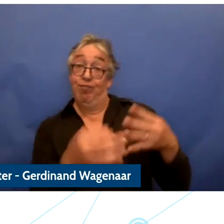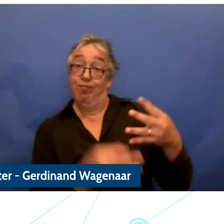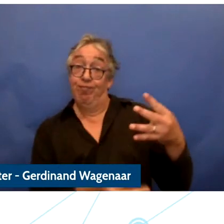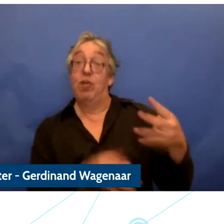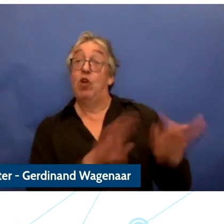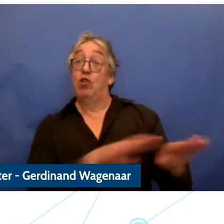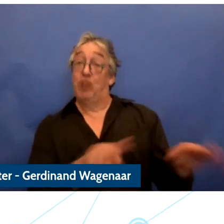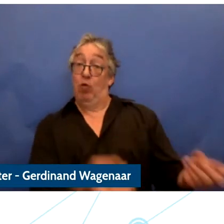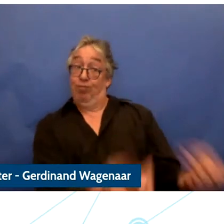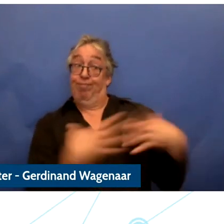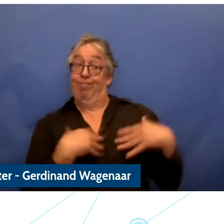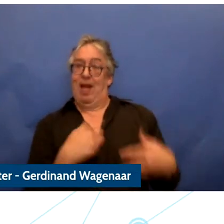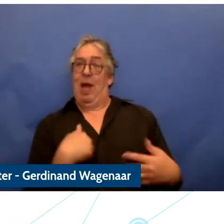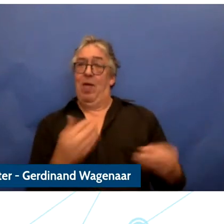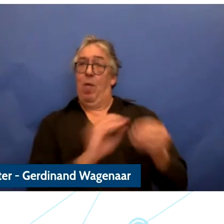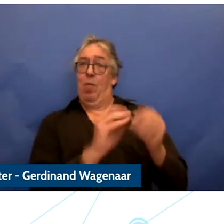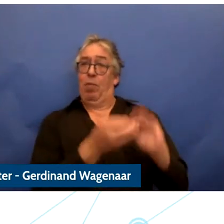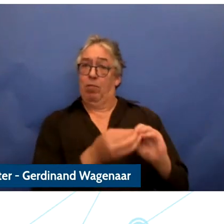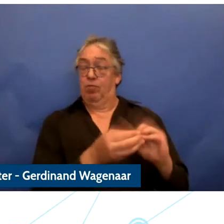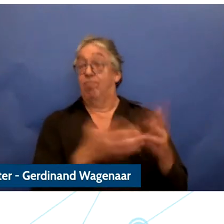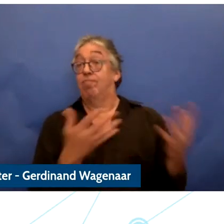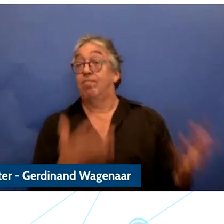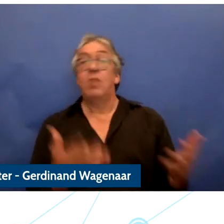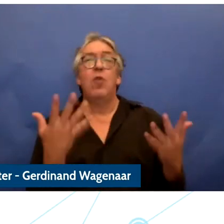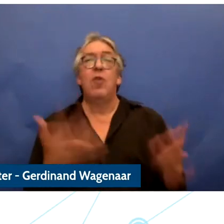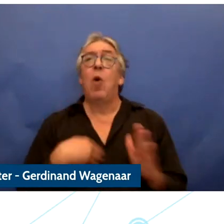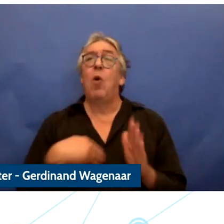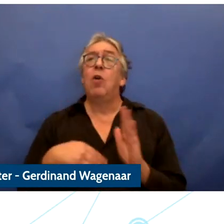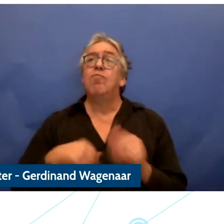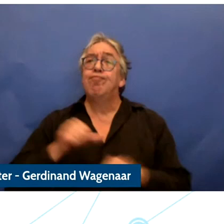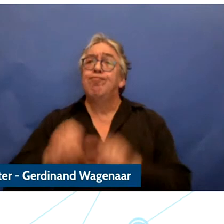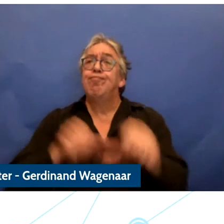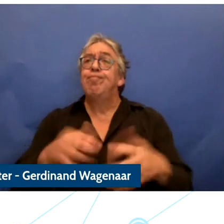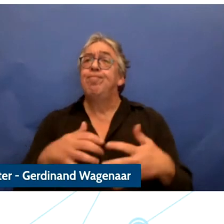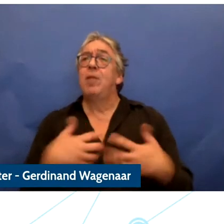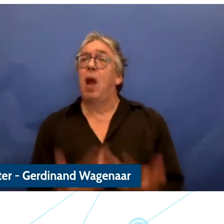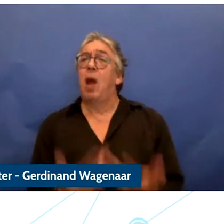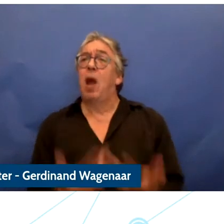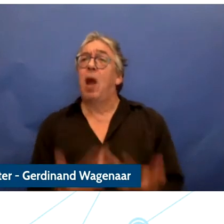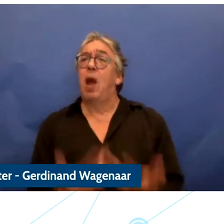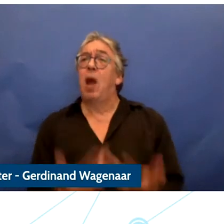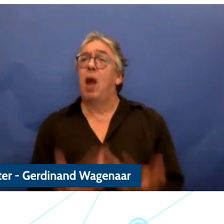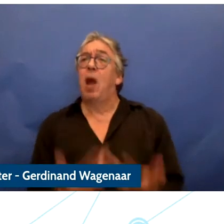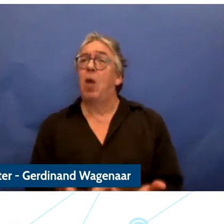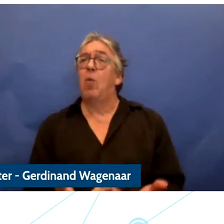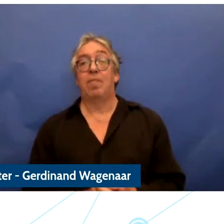few housekeeping rules to remind you all before we started we have sign language